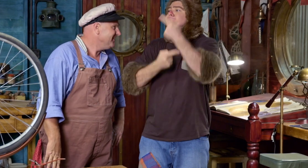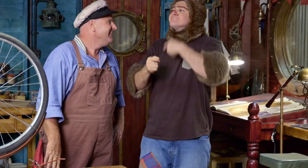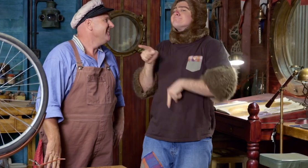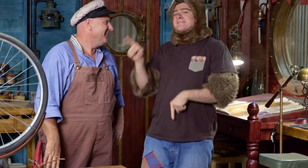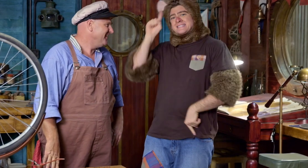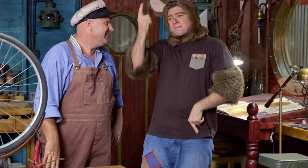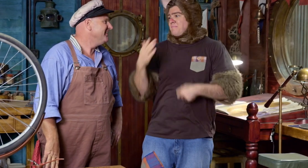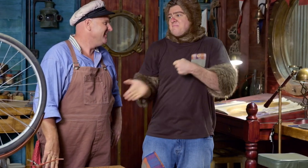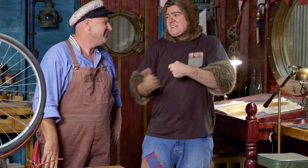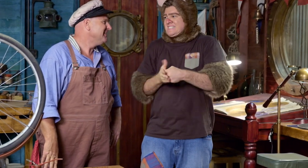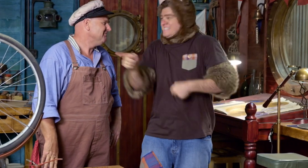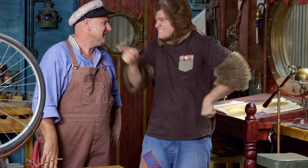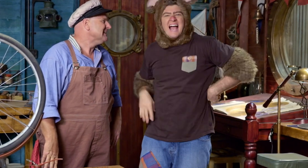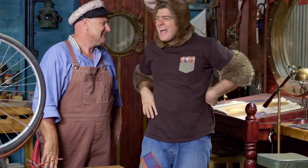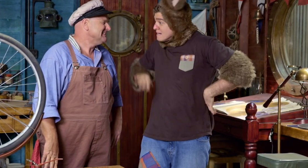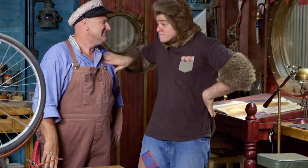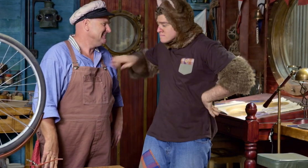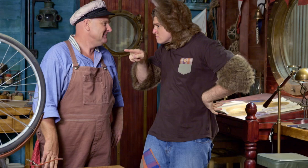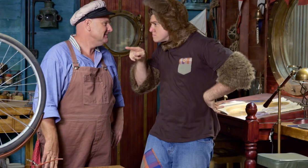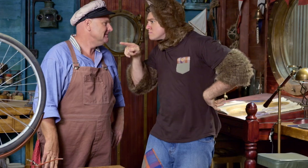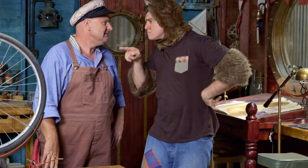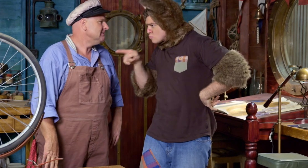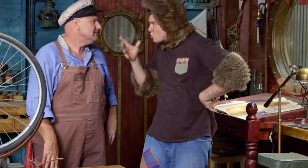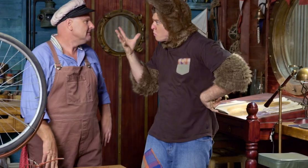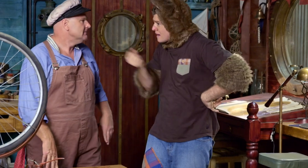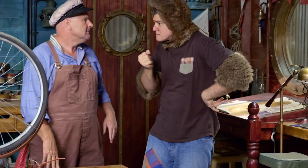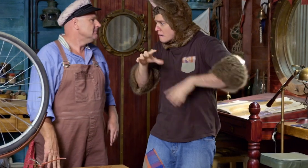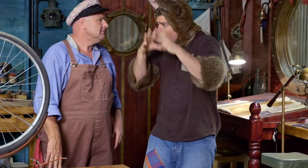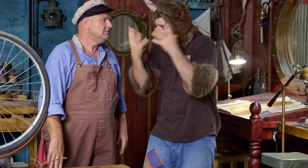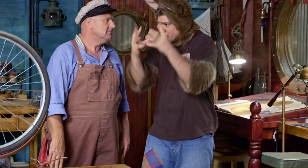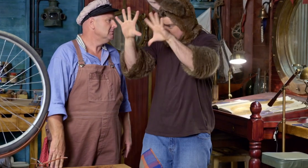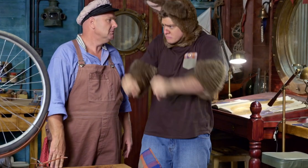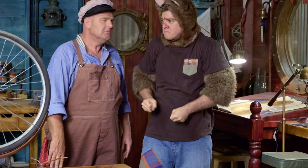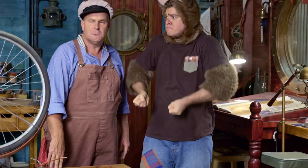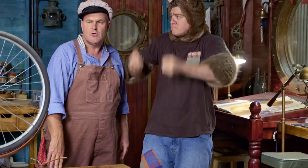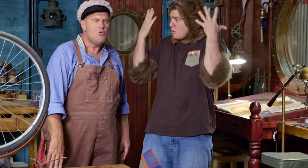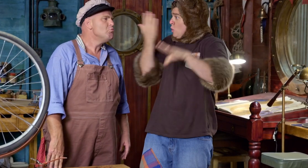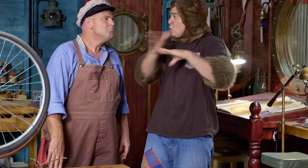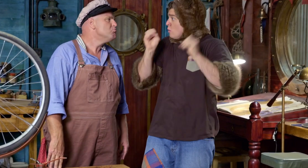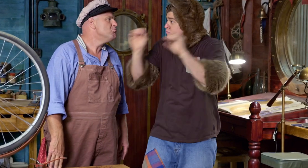and she explained to me that you were fixing it. Oh, do you need to take it all apart to make it shiny and new?